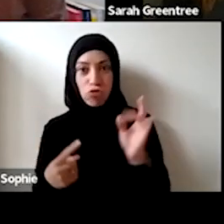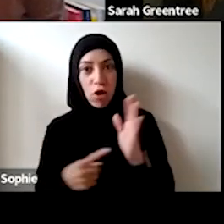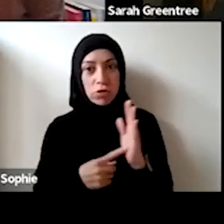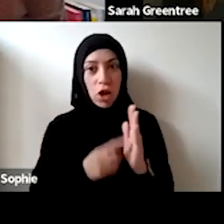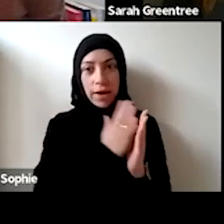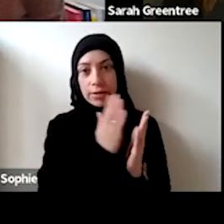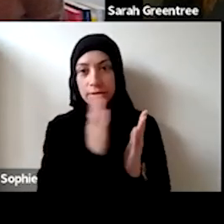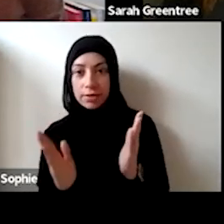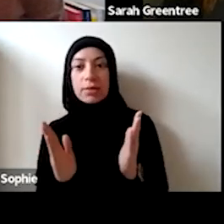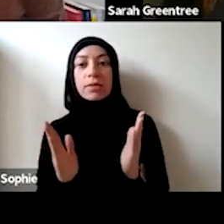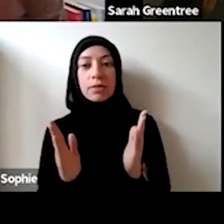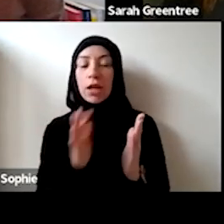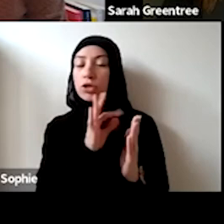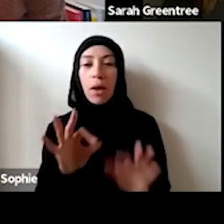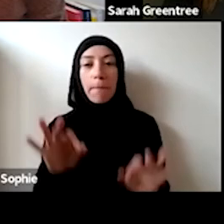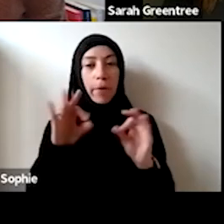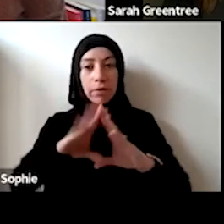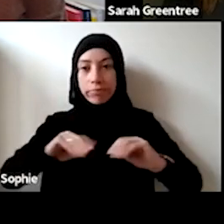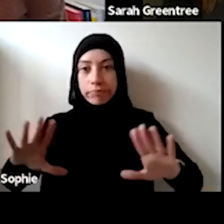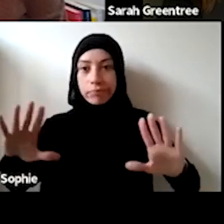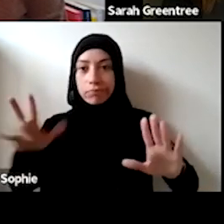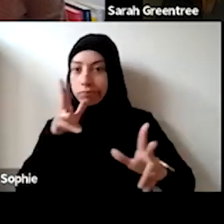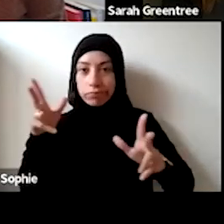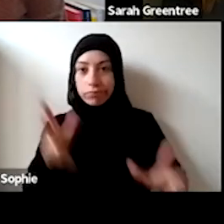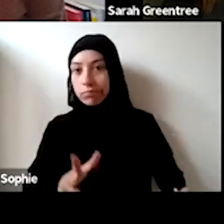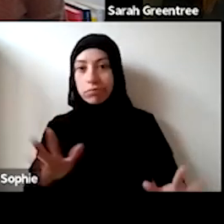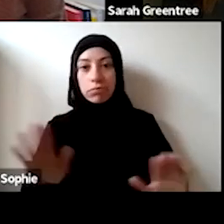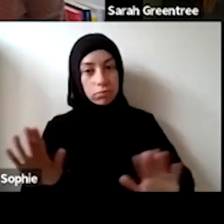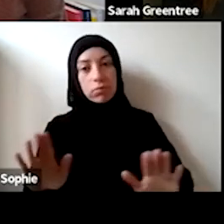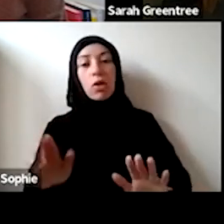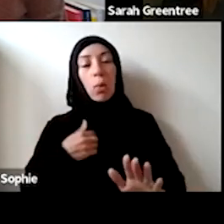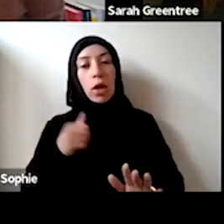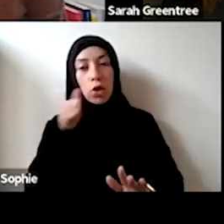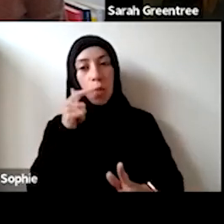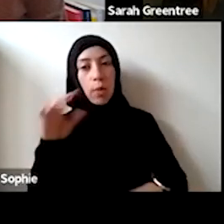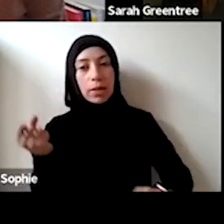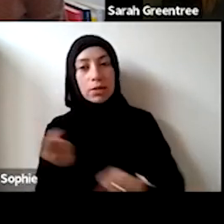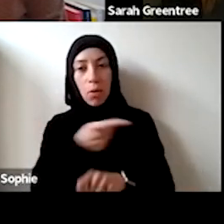make use of the end of the year, but absolutely aware that it is not a perfect solve. But we so I have. Perhaps you'd like to address this one will do our best to support all of those organisations that are going to go through that